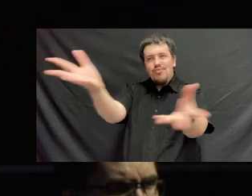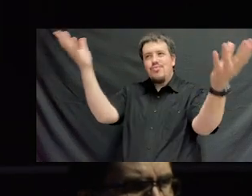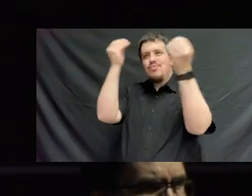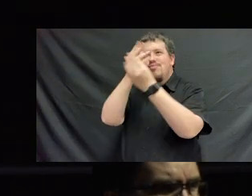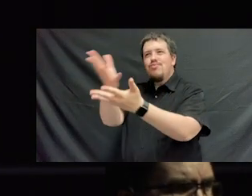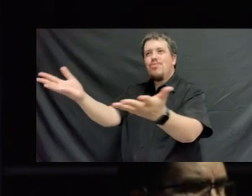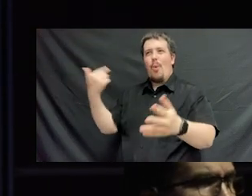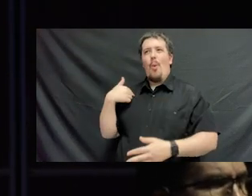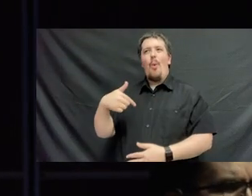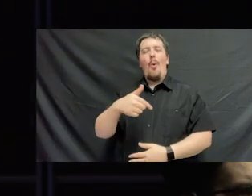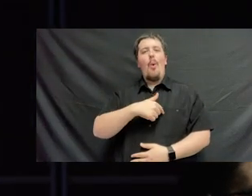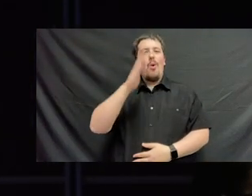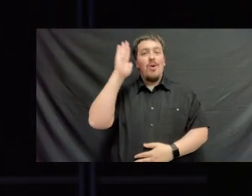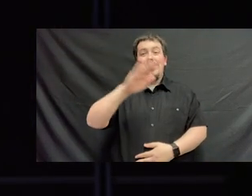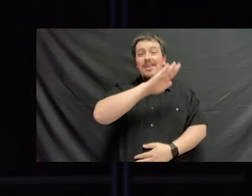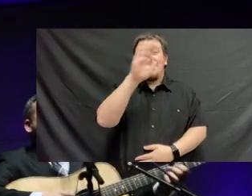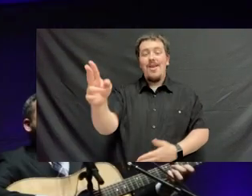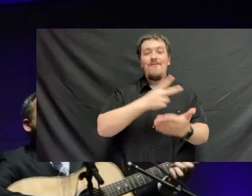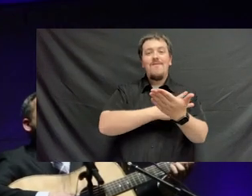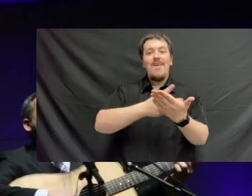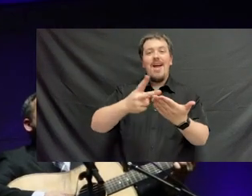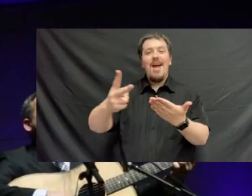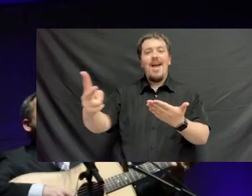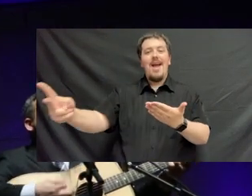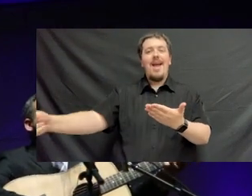Thee we'll never fail